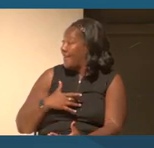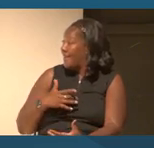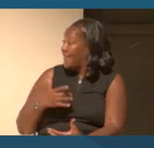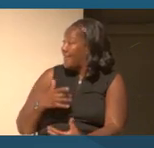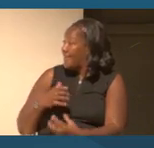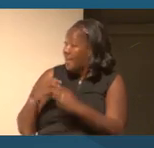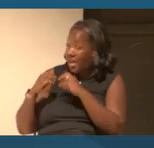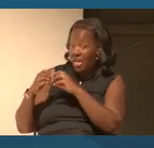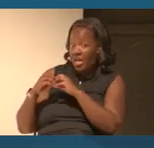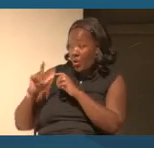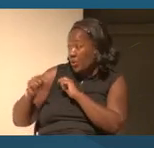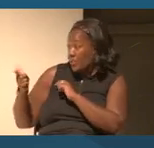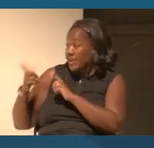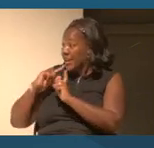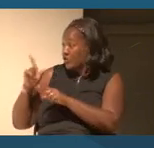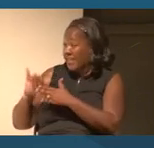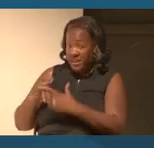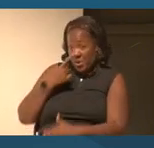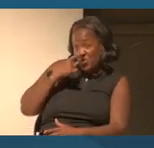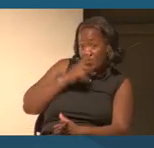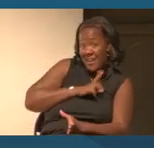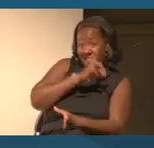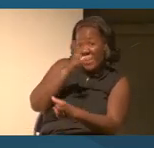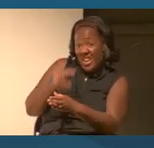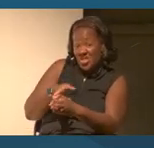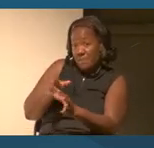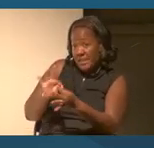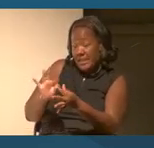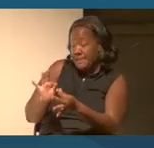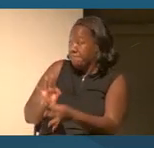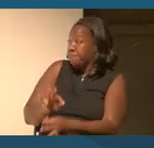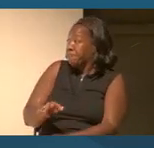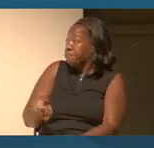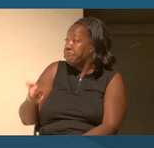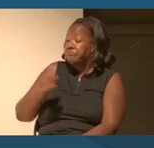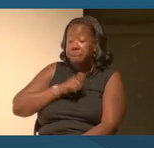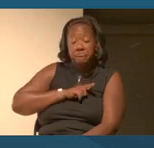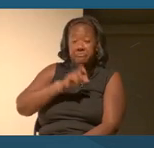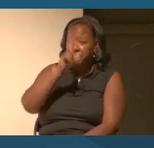Can I jump in really quick? Go ahead. I think it's a great question.